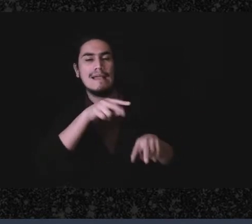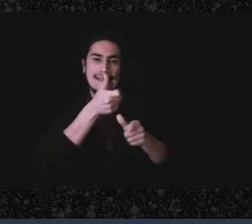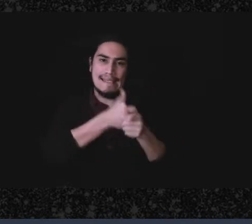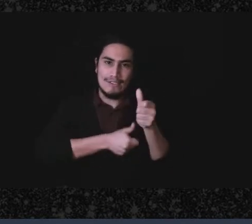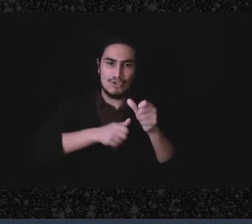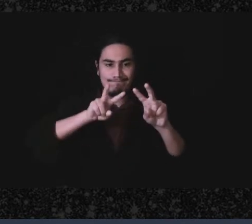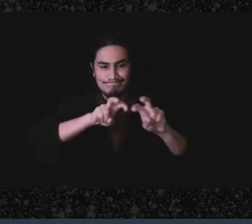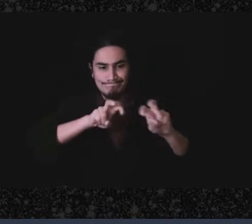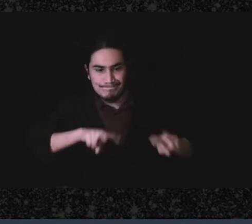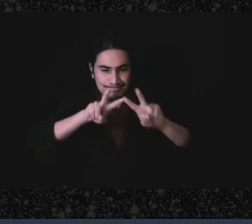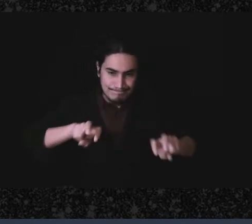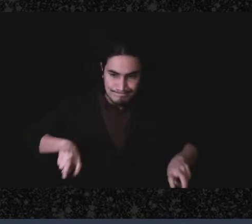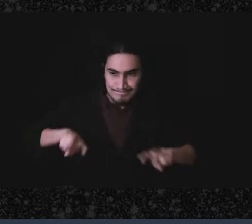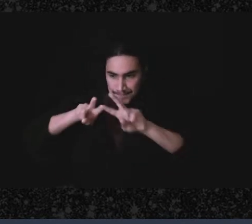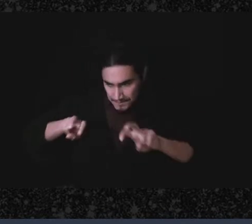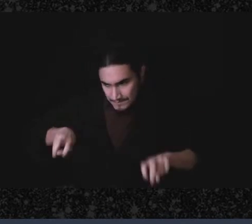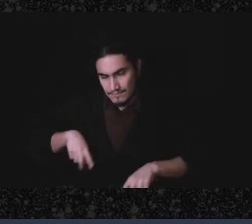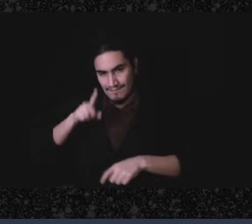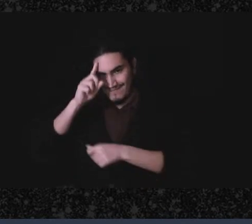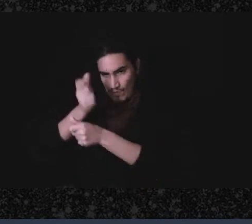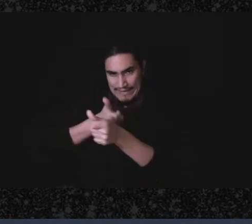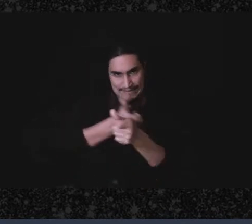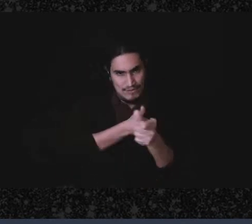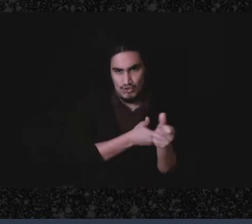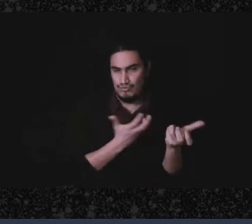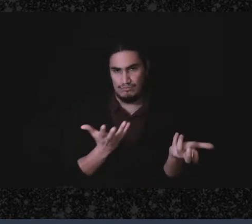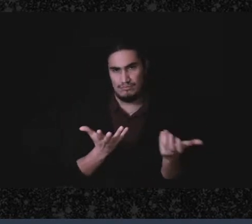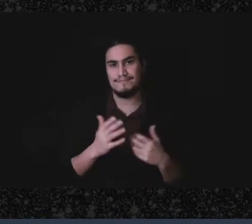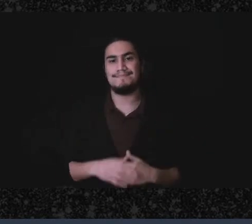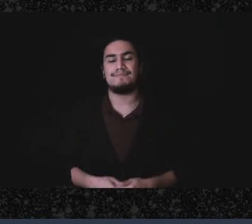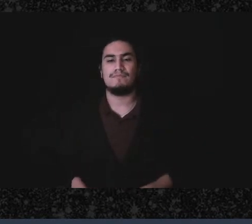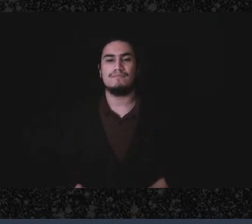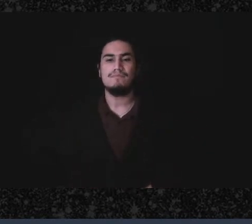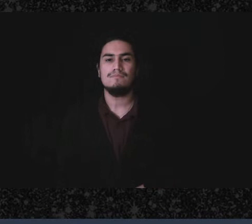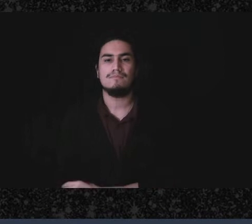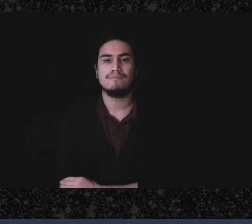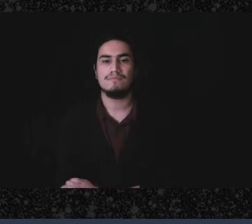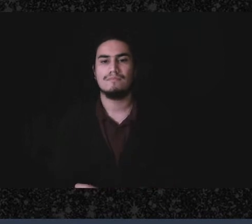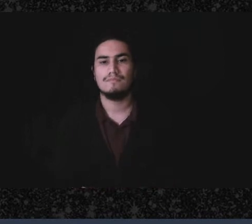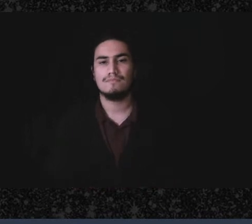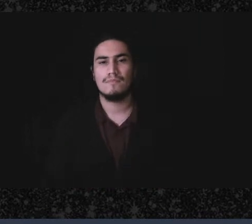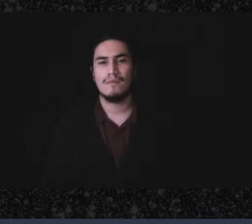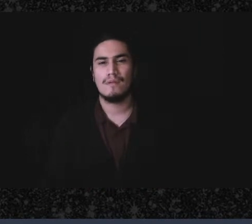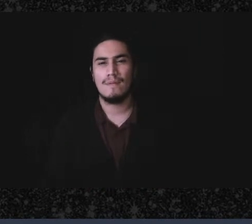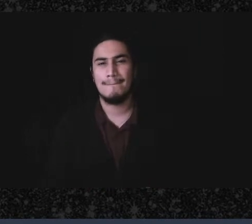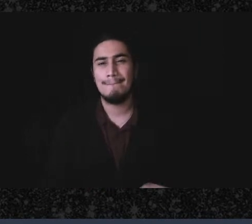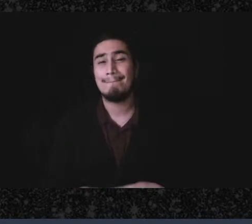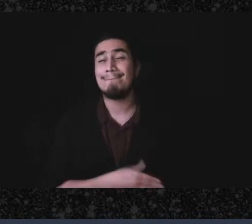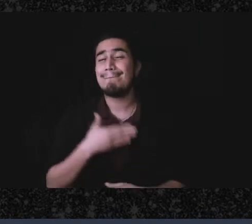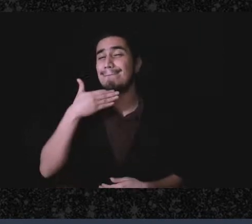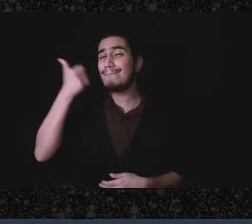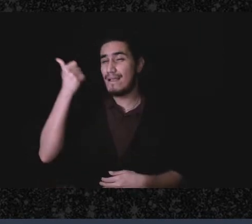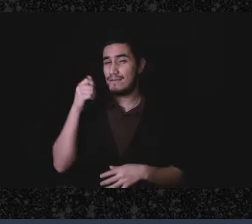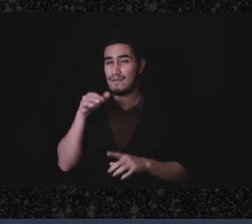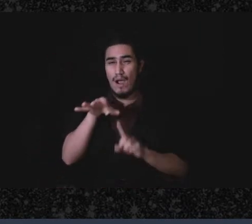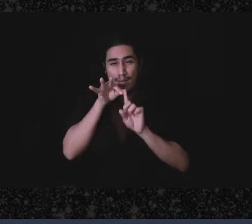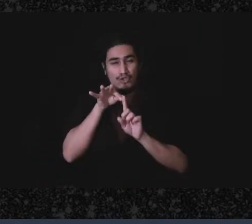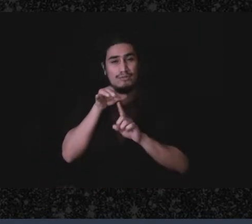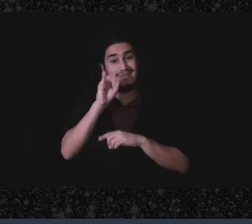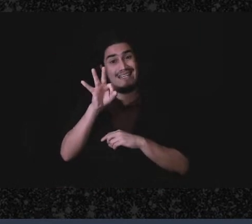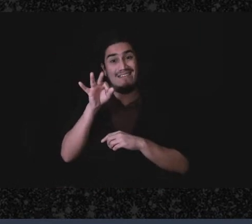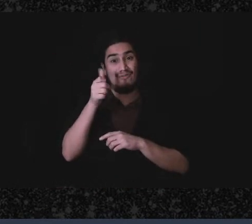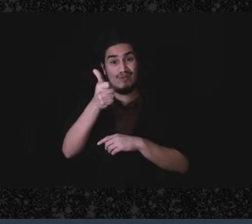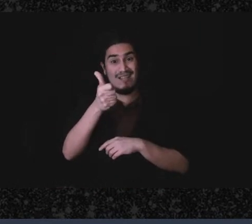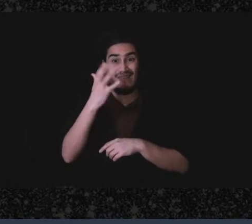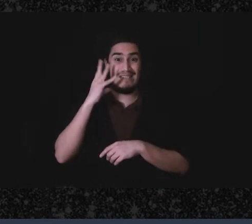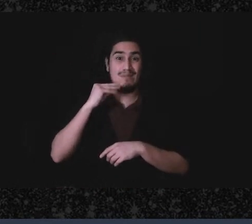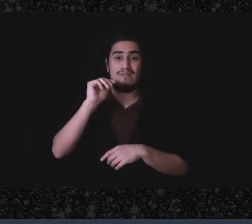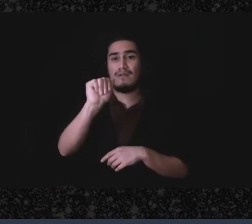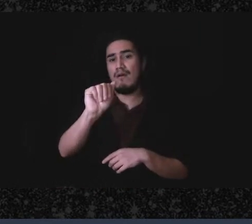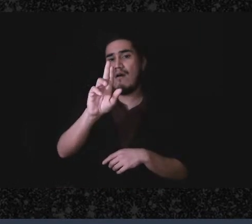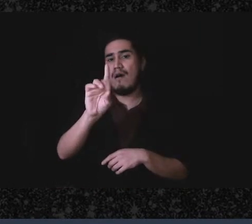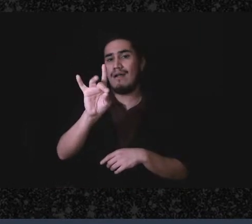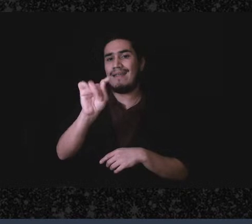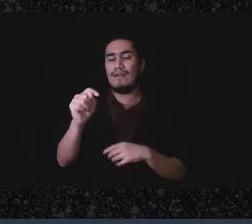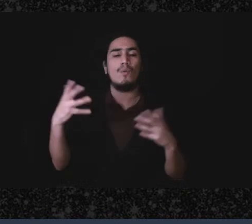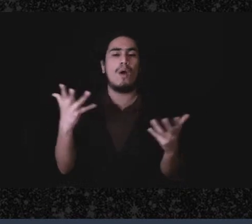into consideration for what it is, the best thing to have if you are audited is records so records